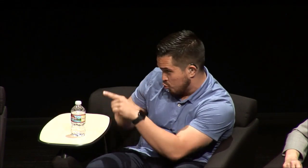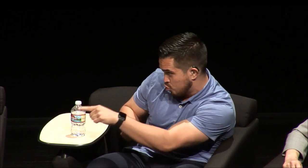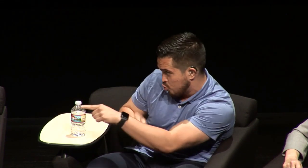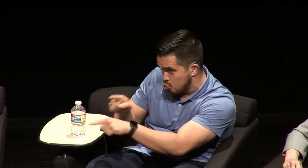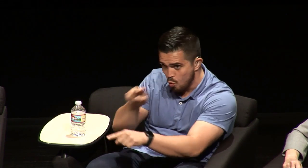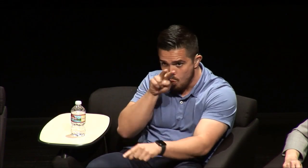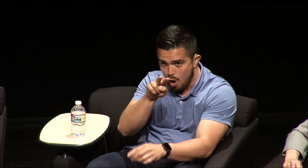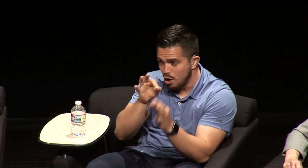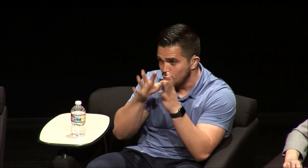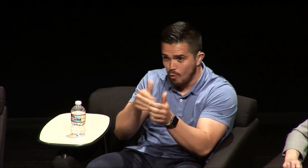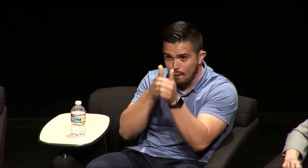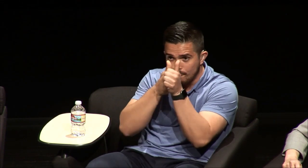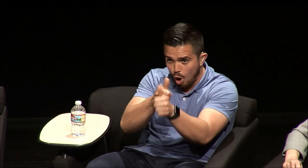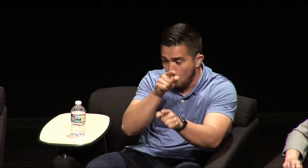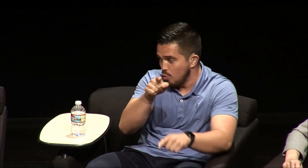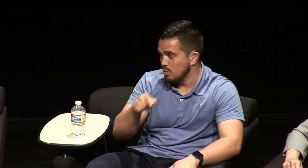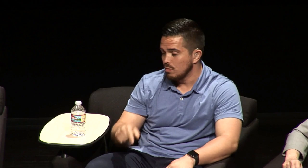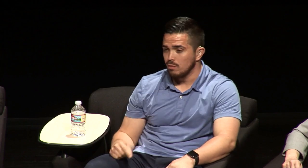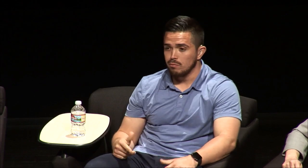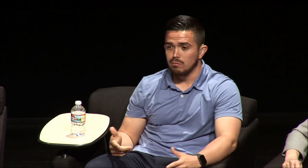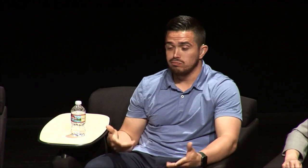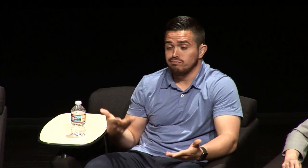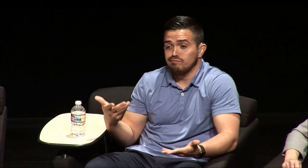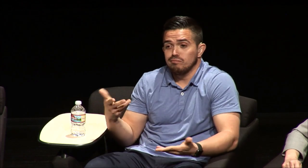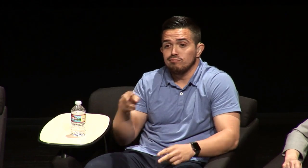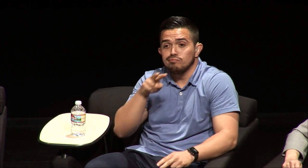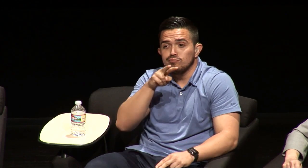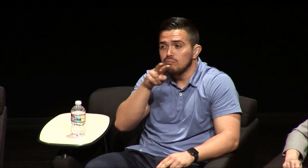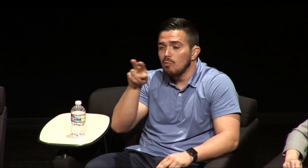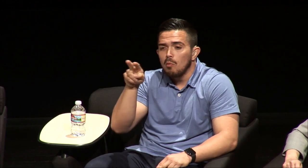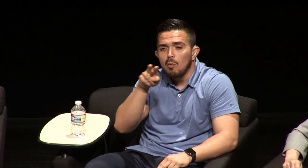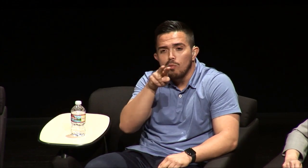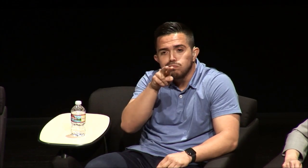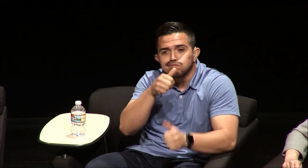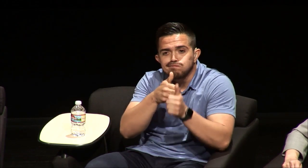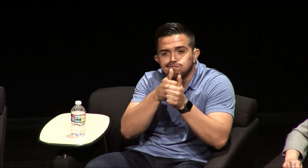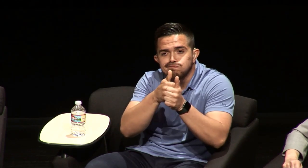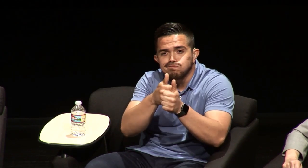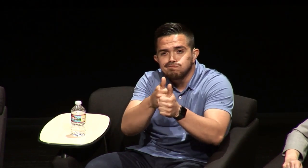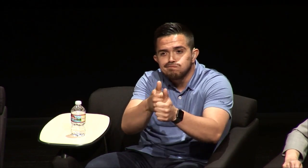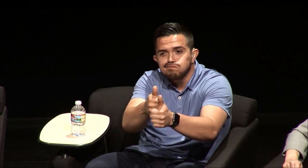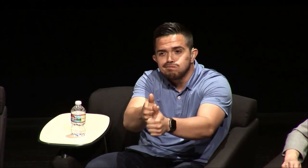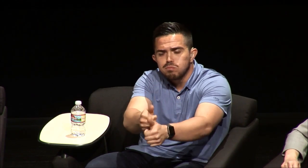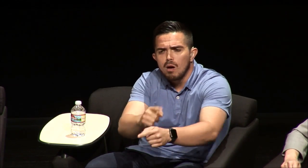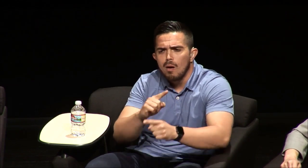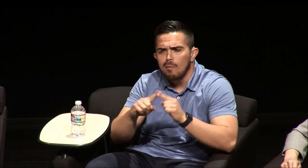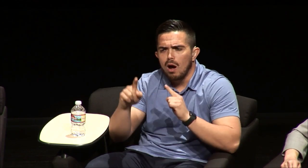together with an interpreter they told me this interpreter is for you you need to follow what this interpreter says and I'd watch him follow along with the